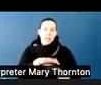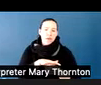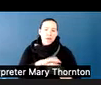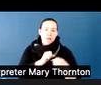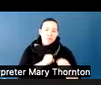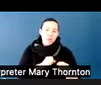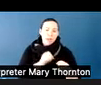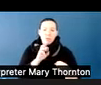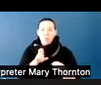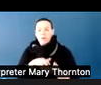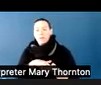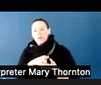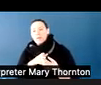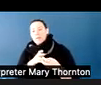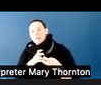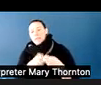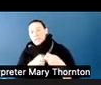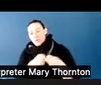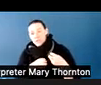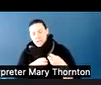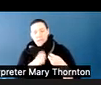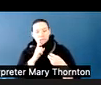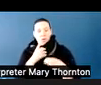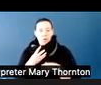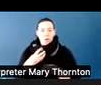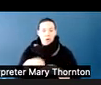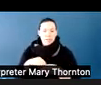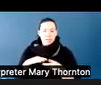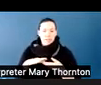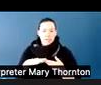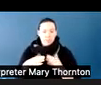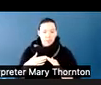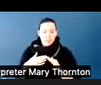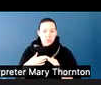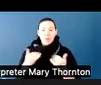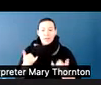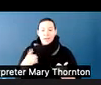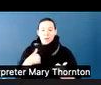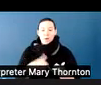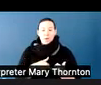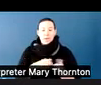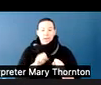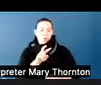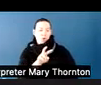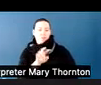to look at these different areas and say, these are the areas that I need more or less support.